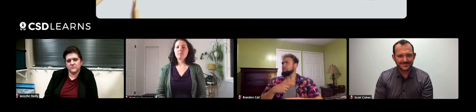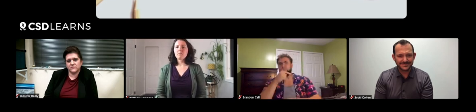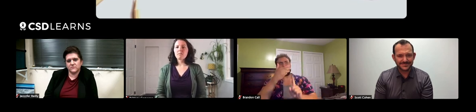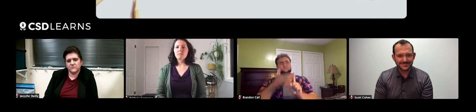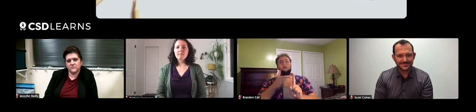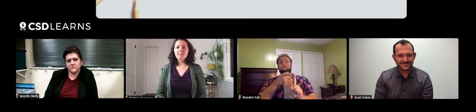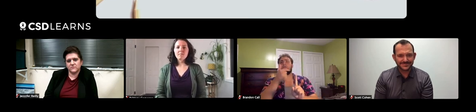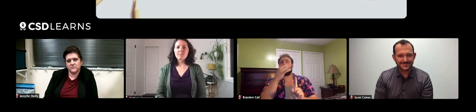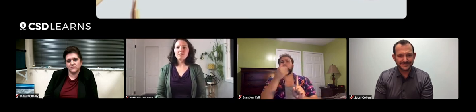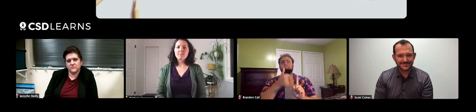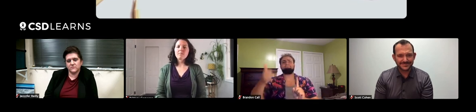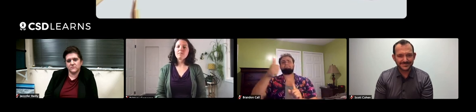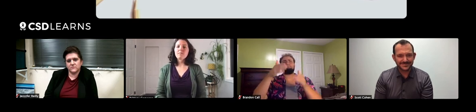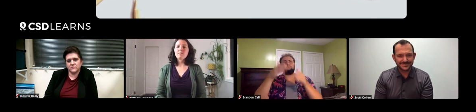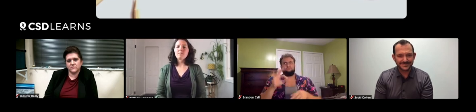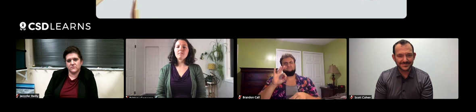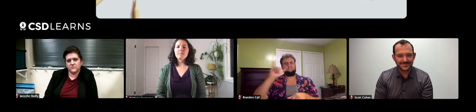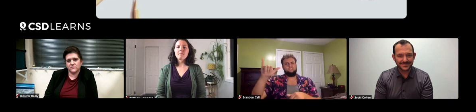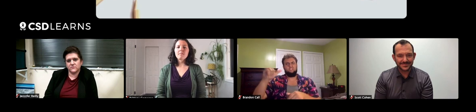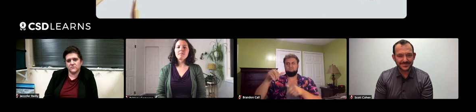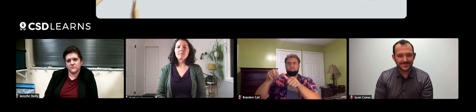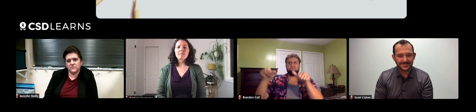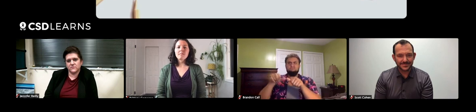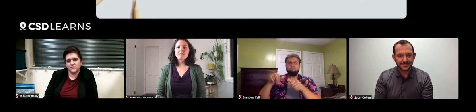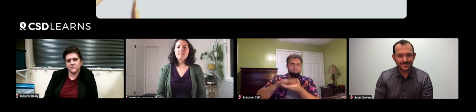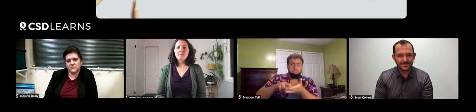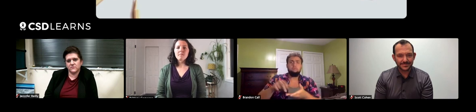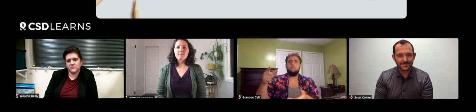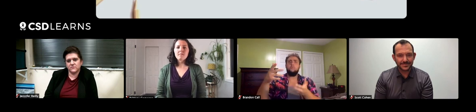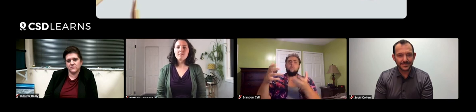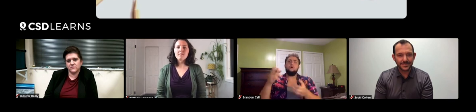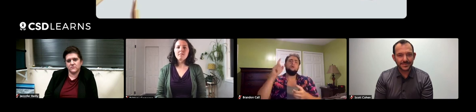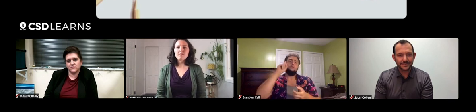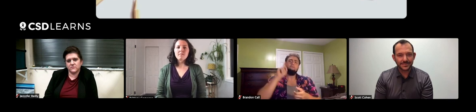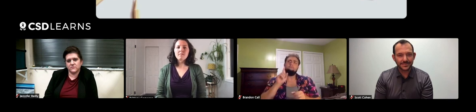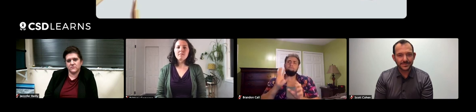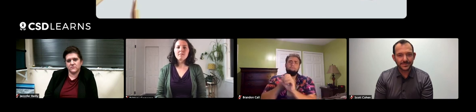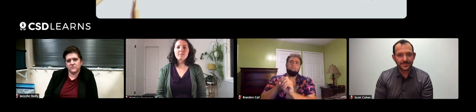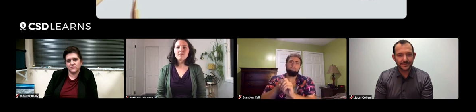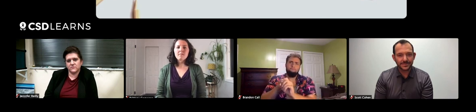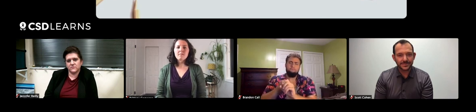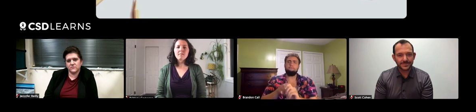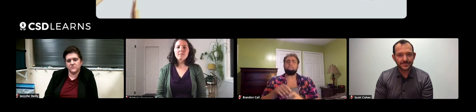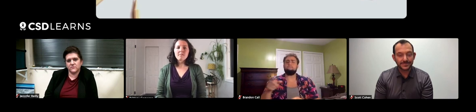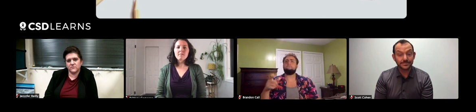I looked around, I didn't know who she was. She was a researcher that wanted to involve deaf people